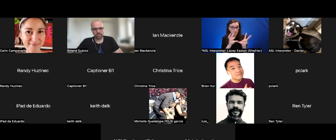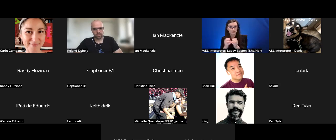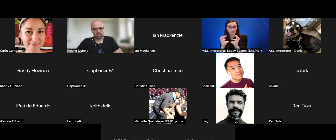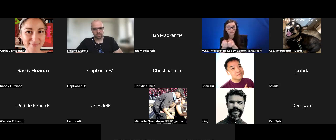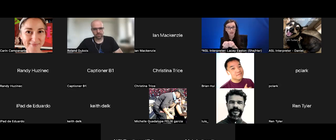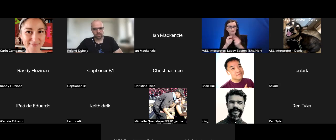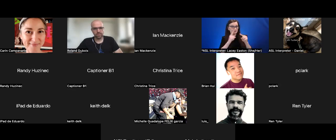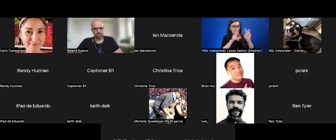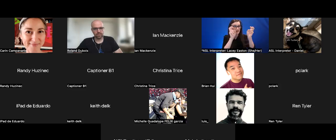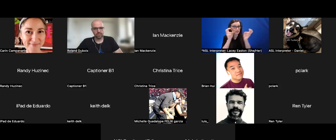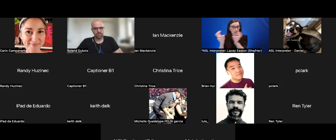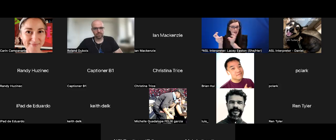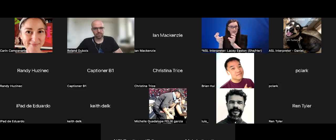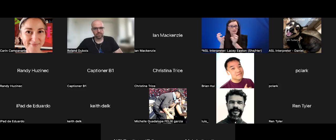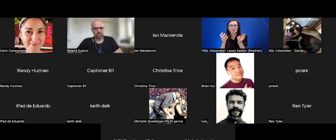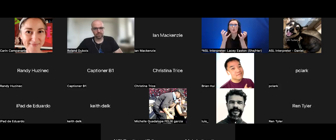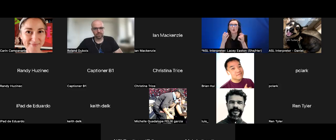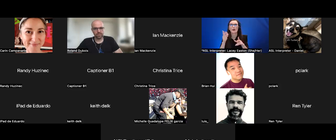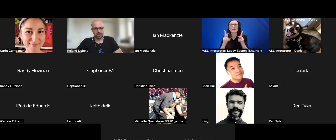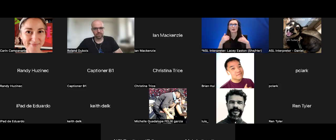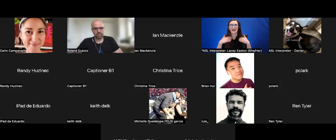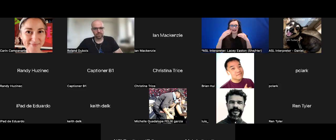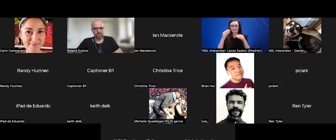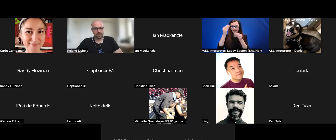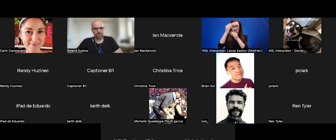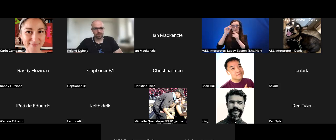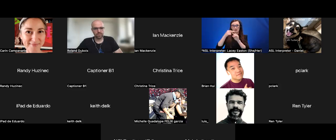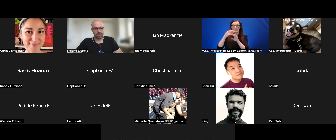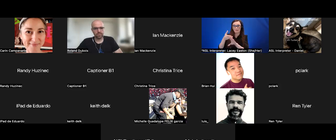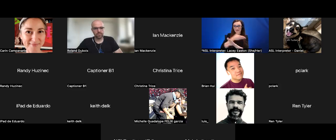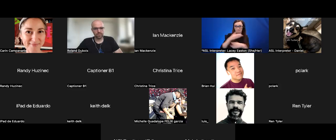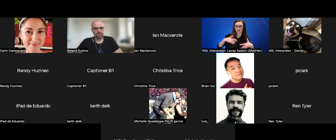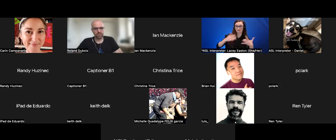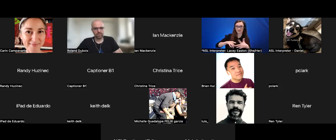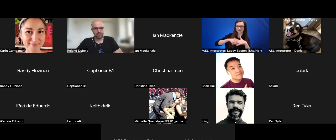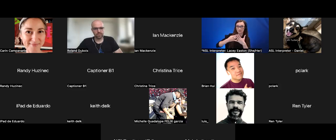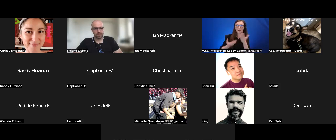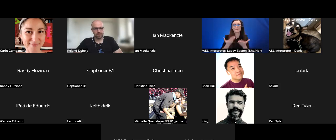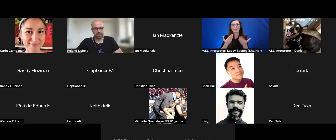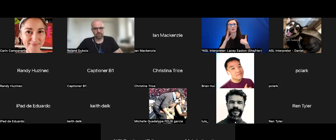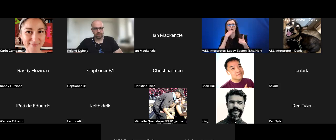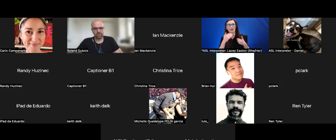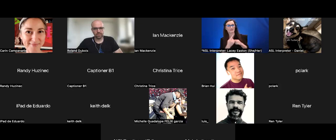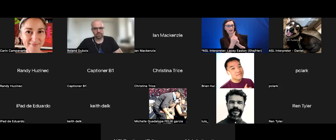beforehand, maybe there is an in person workshop component to the Hackathon or online